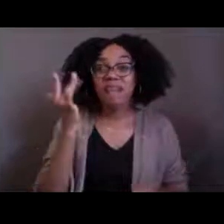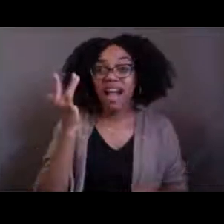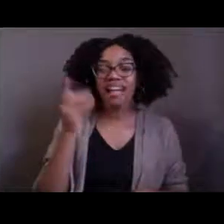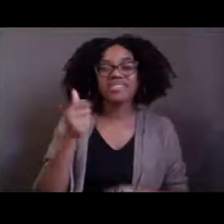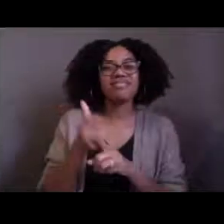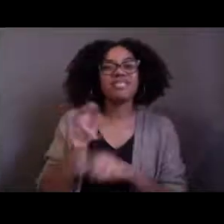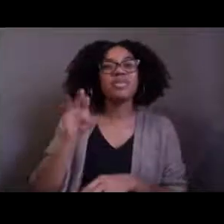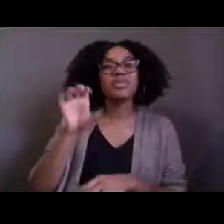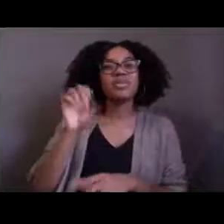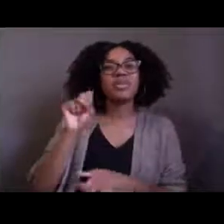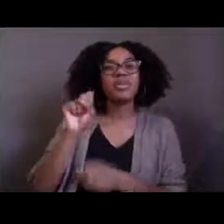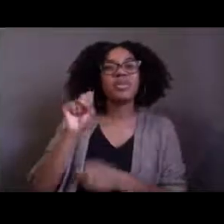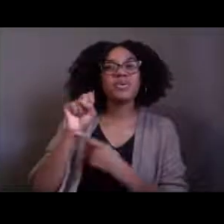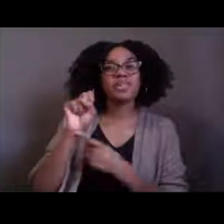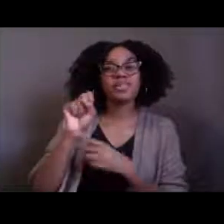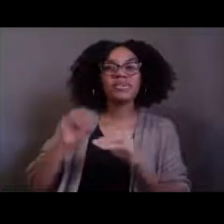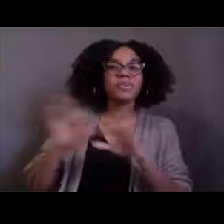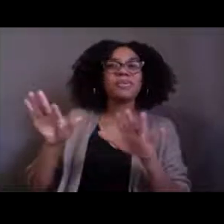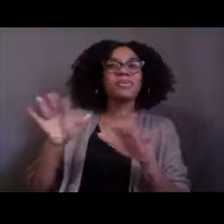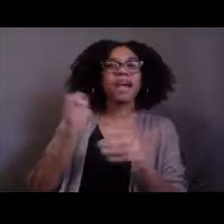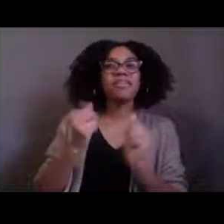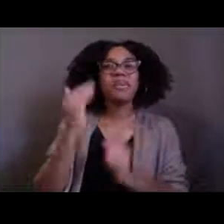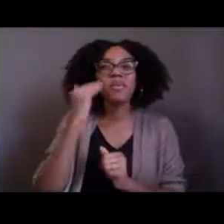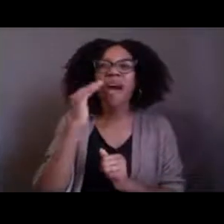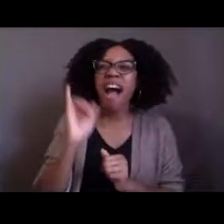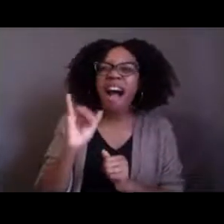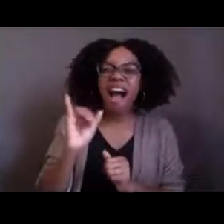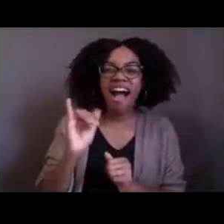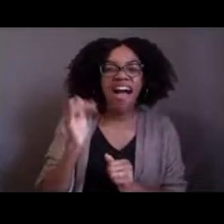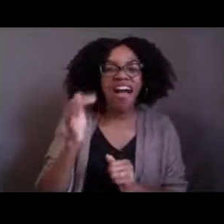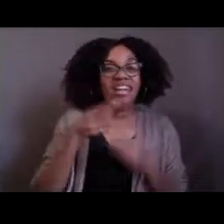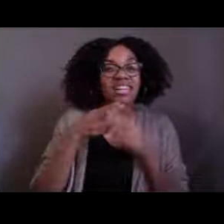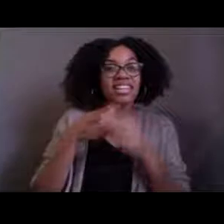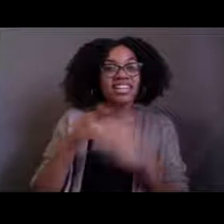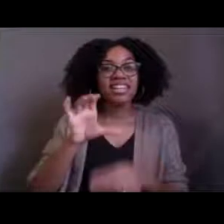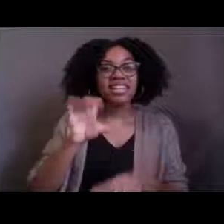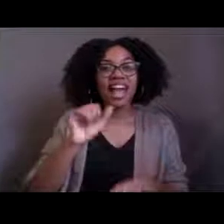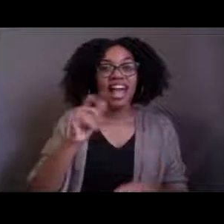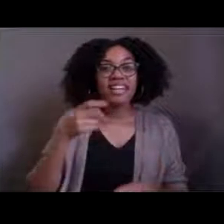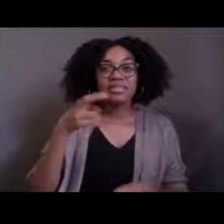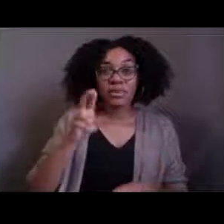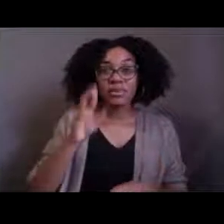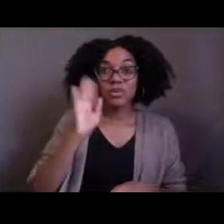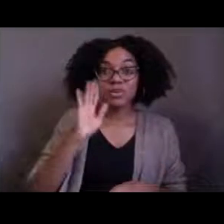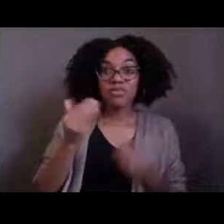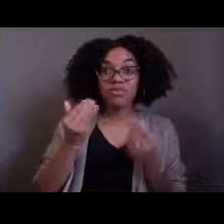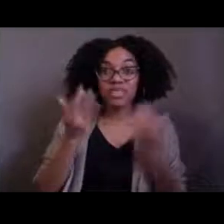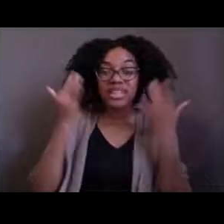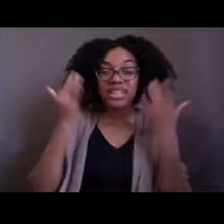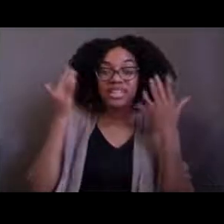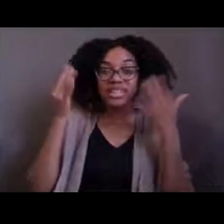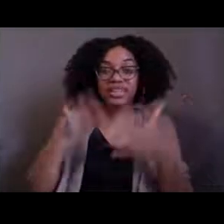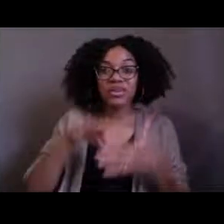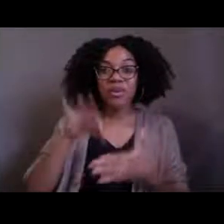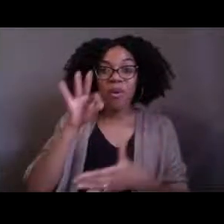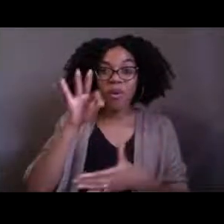like Casper, the friendly ghost. The other thing that we were really excited about besides just how adorable it was,